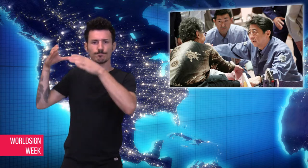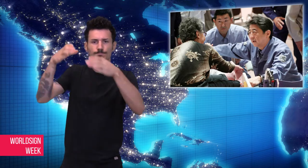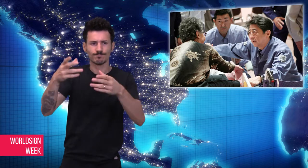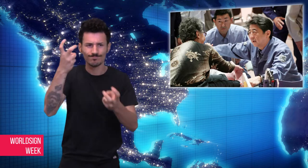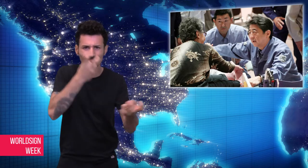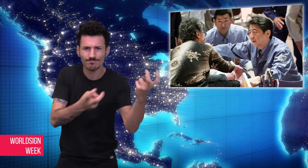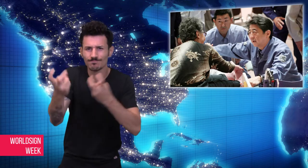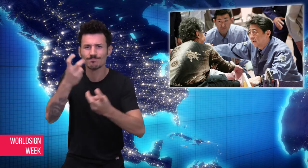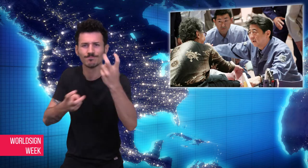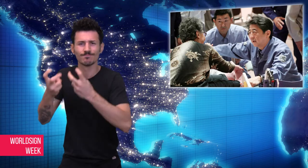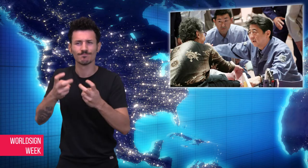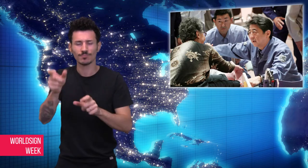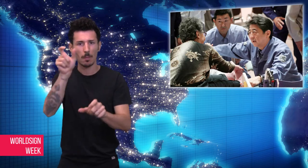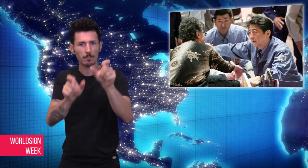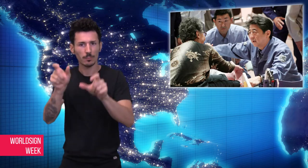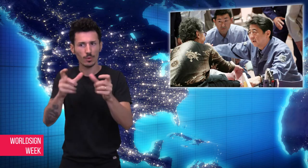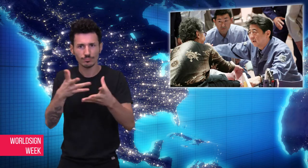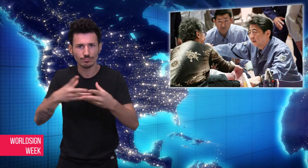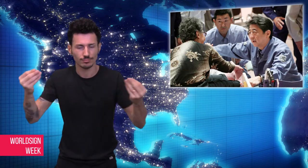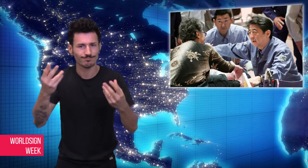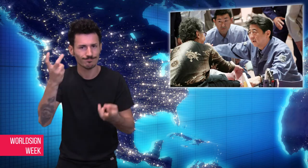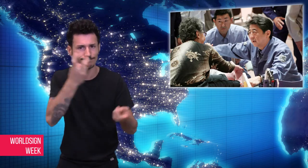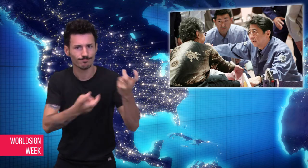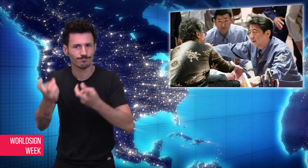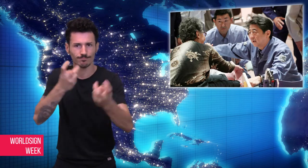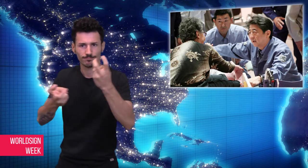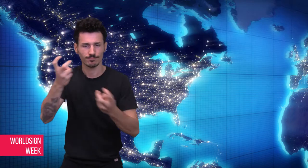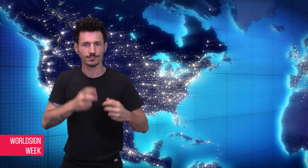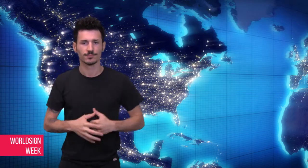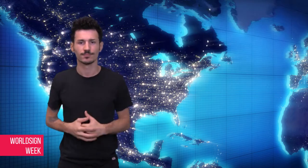the missing in the wake of the earthquake.